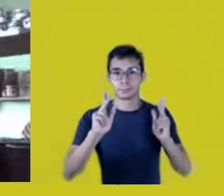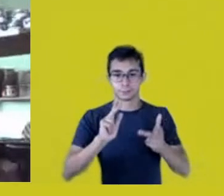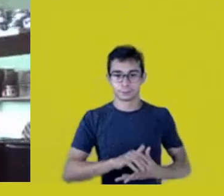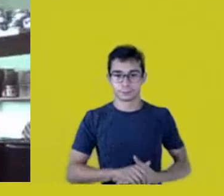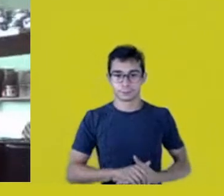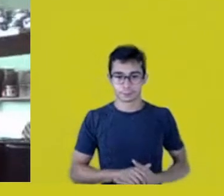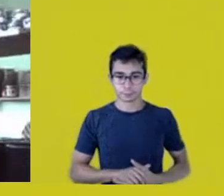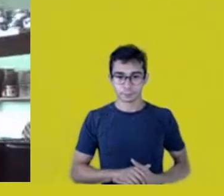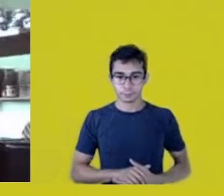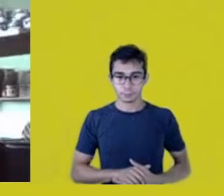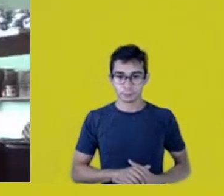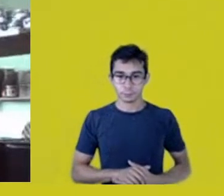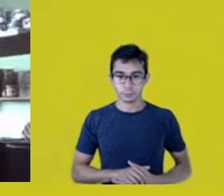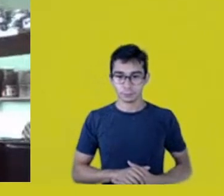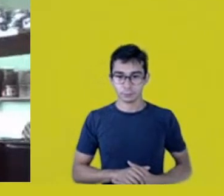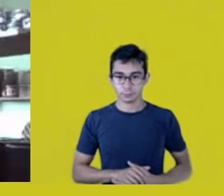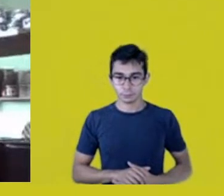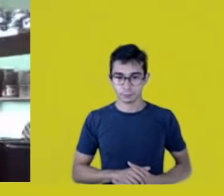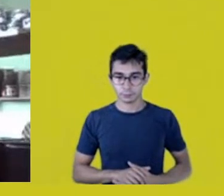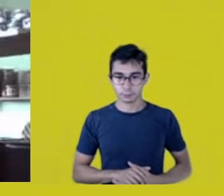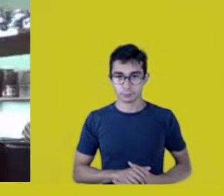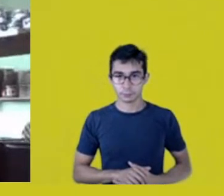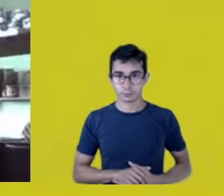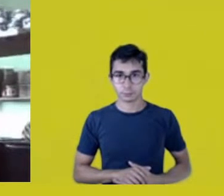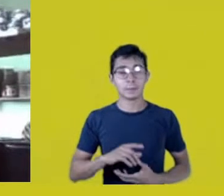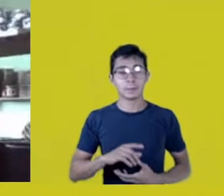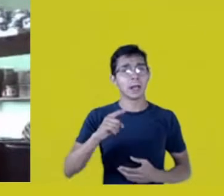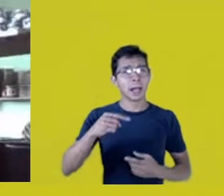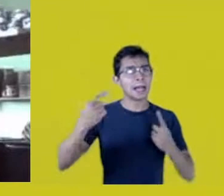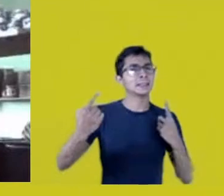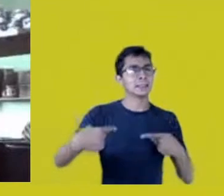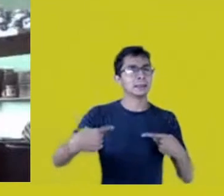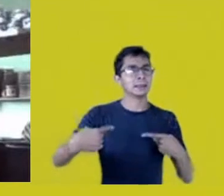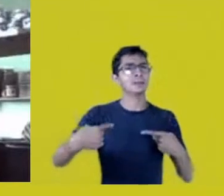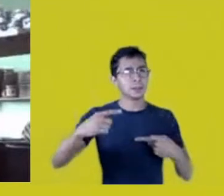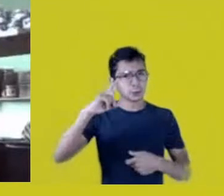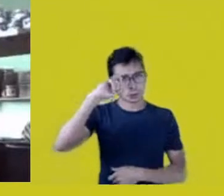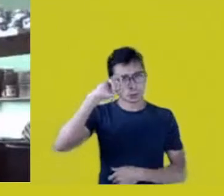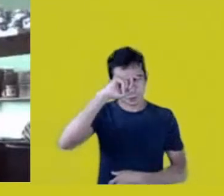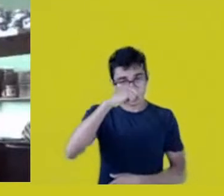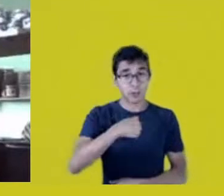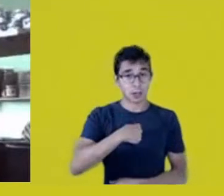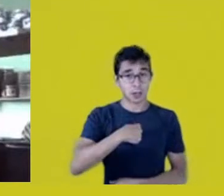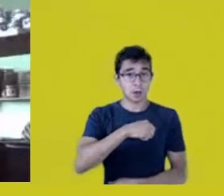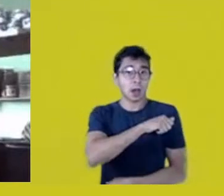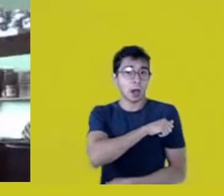At the same time, it’s challenging - talking as a Baniwa student myself -